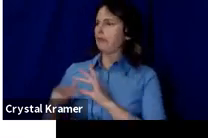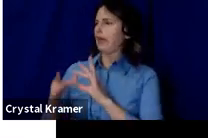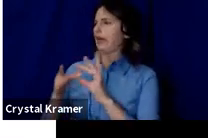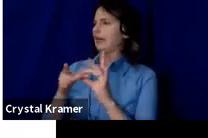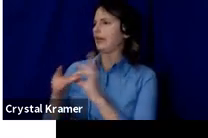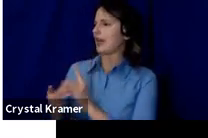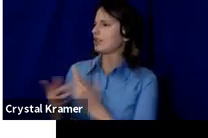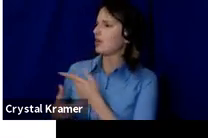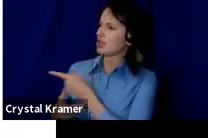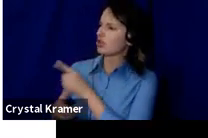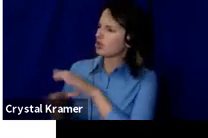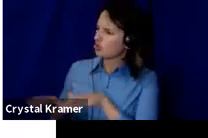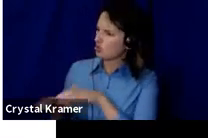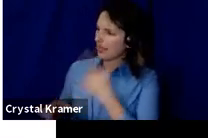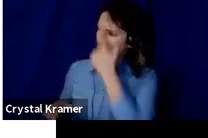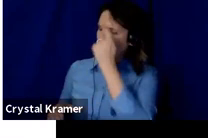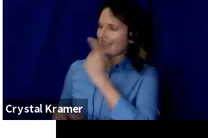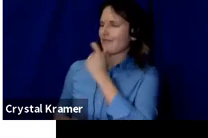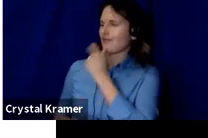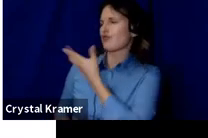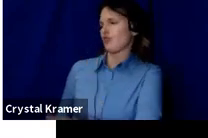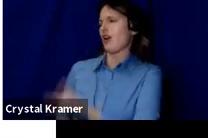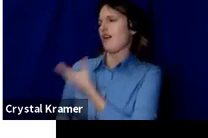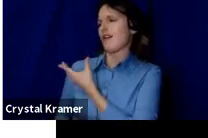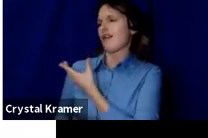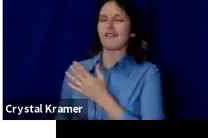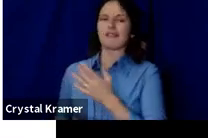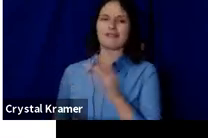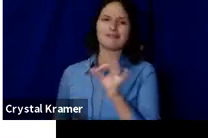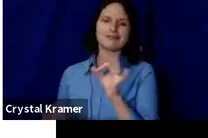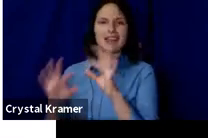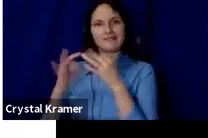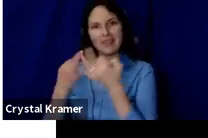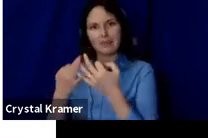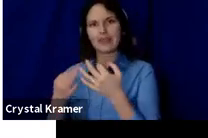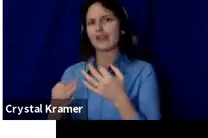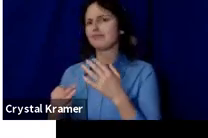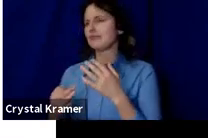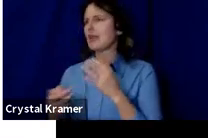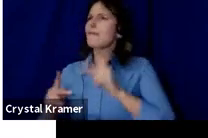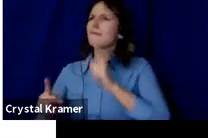Like, you know, they're people. Family as an example, they're people who will support me just because I'm me and because